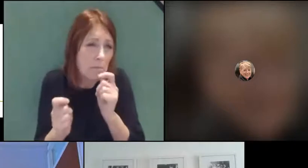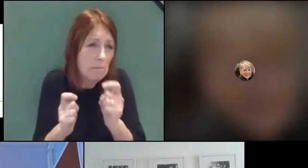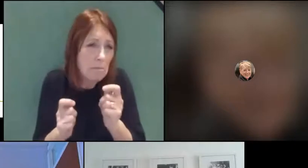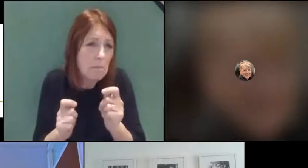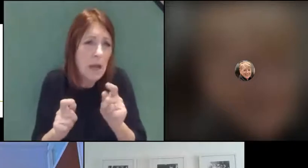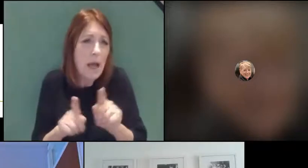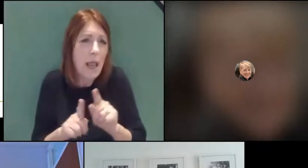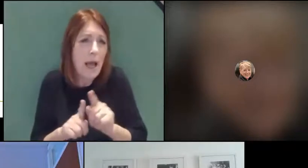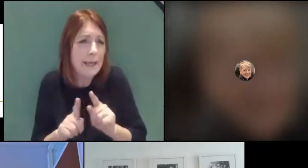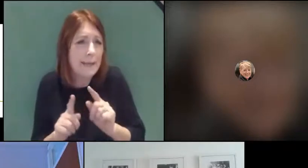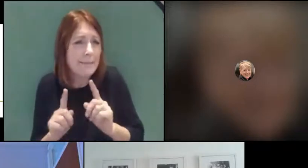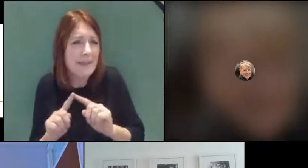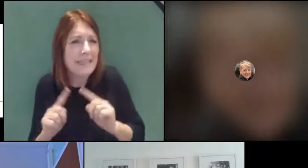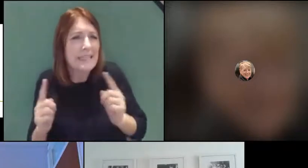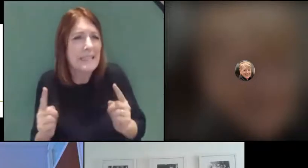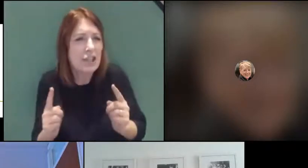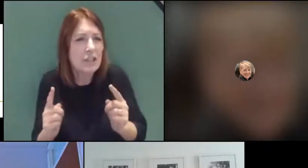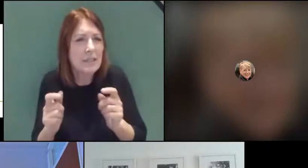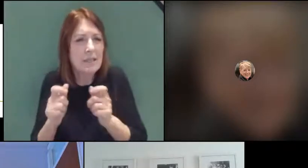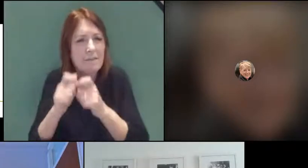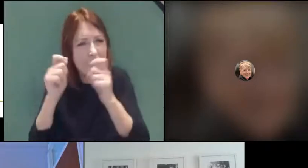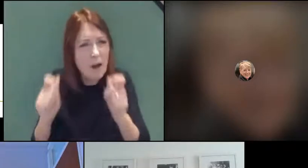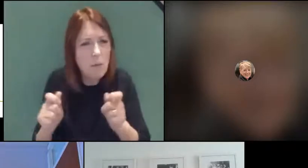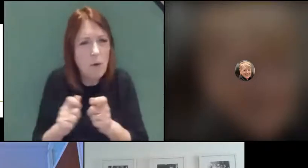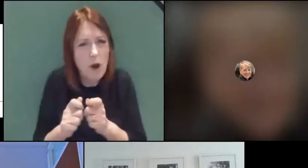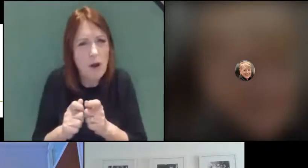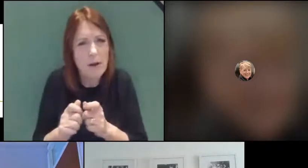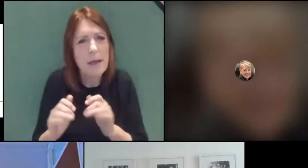and much the same as was proposed this year, with perhaps a reduction in the